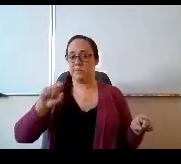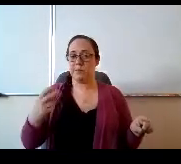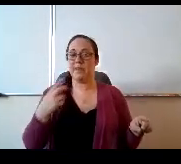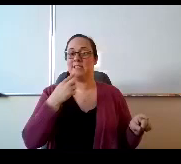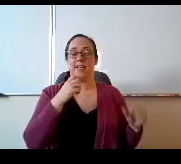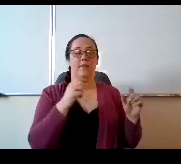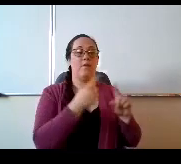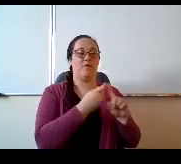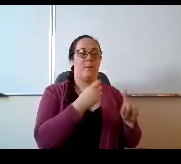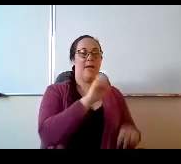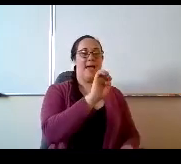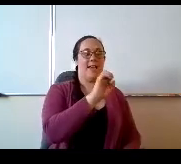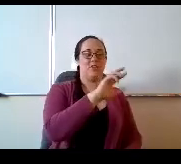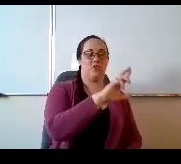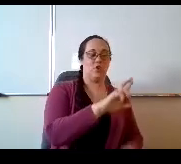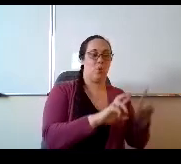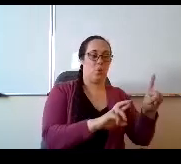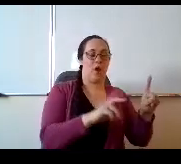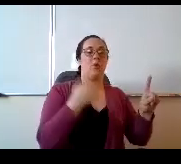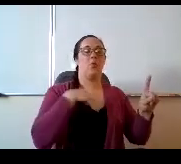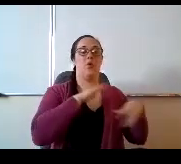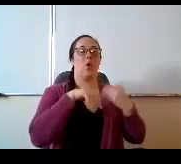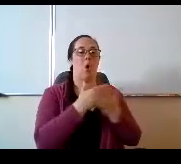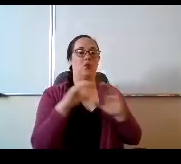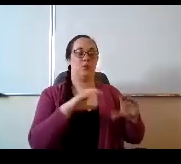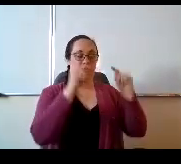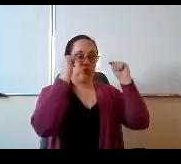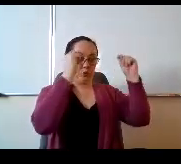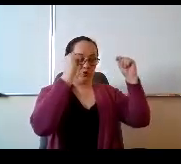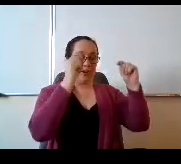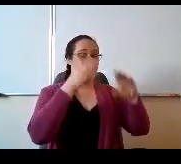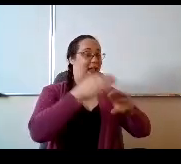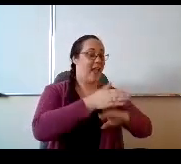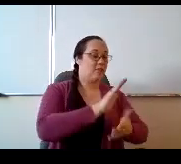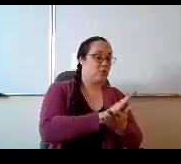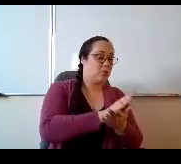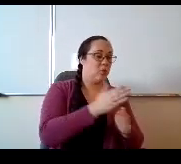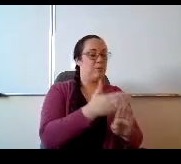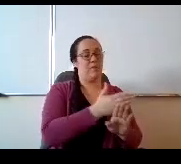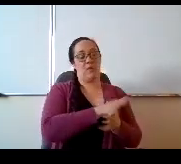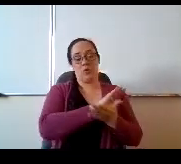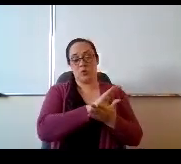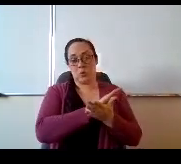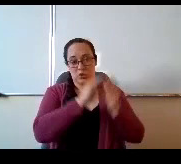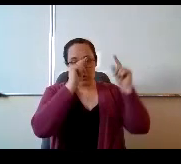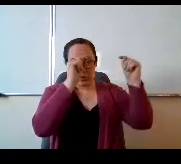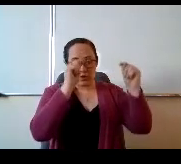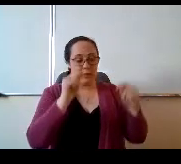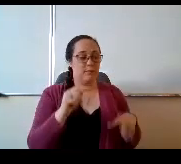Smith said with our S or $1.00, we're all doing tutoring of some sort, either after school before school pain